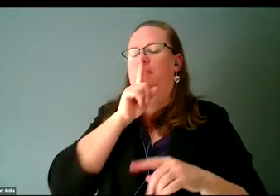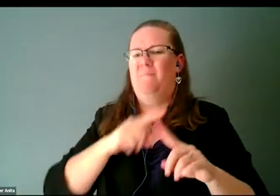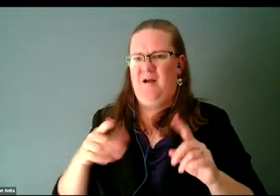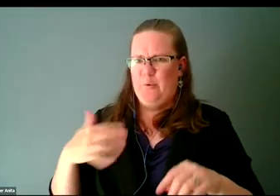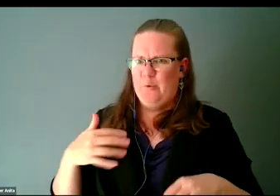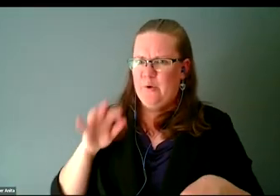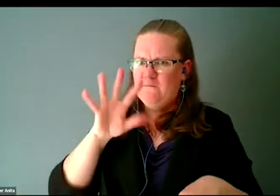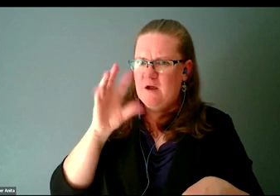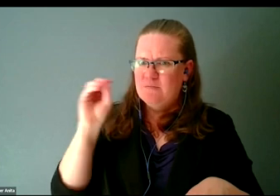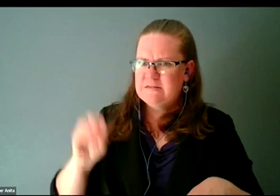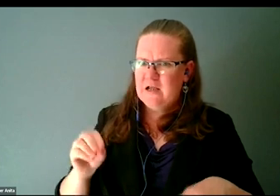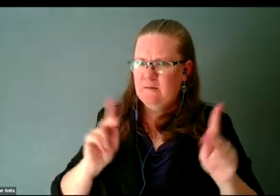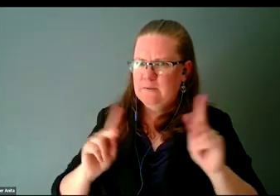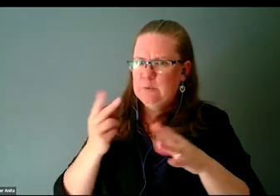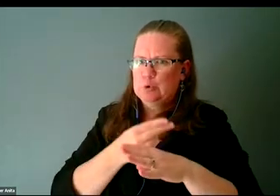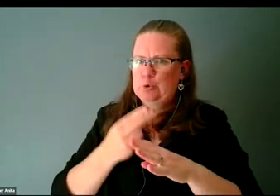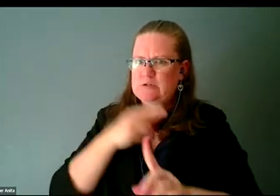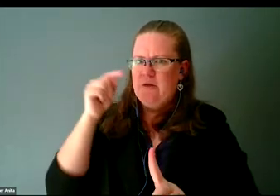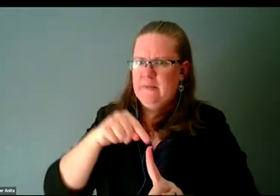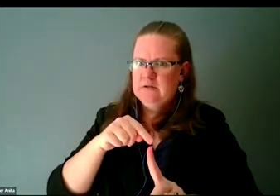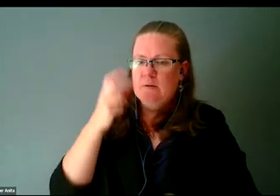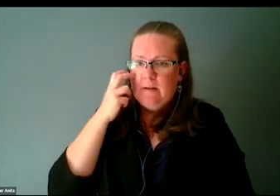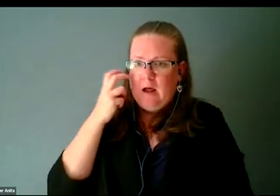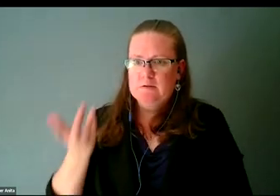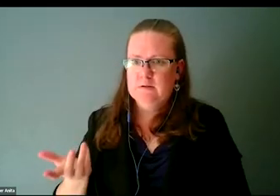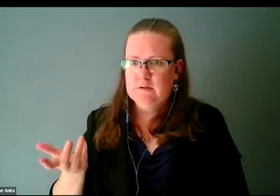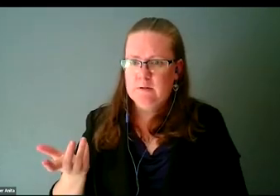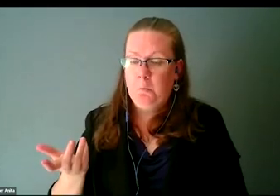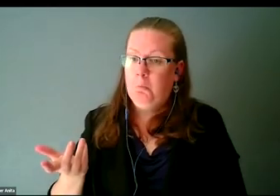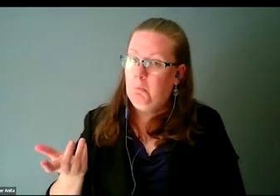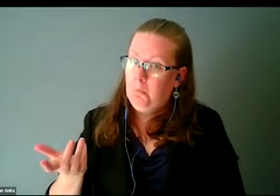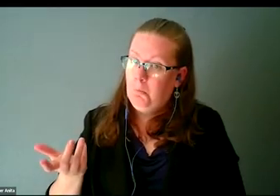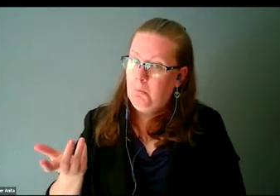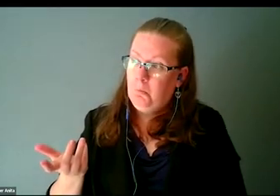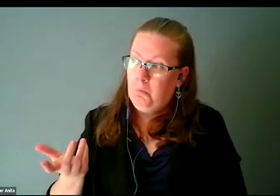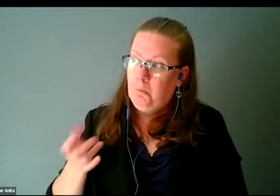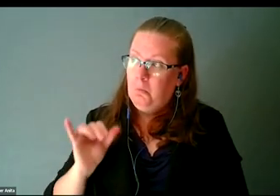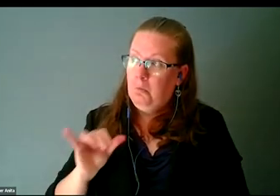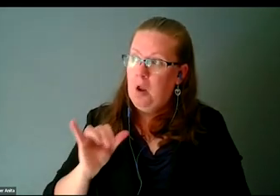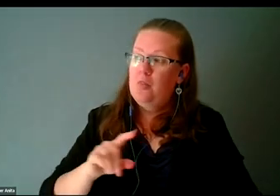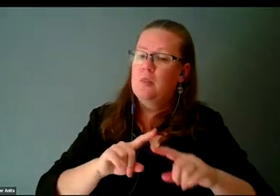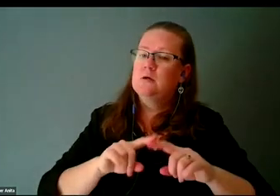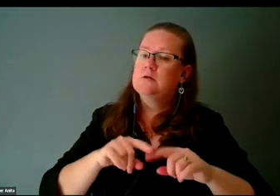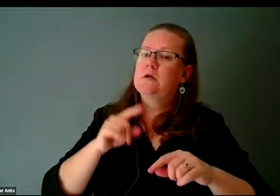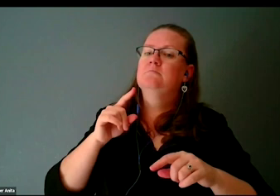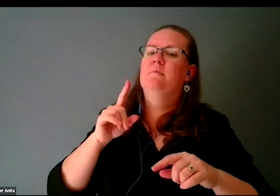for this controller was blind. Then they decided to start leaning in. Then what ended up happening